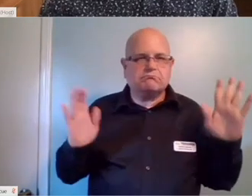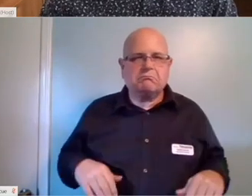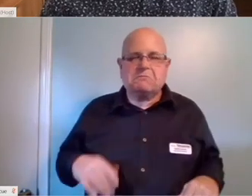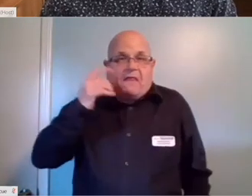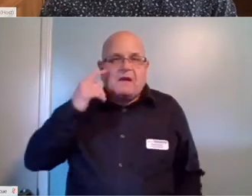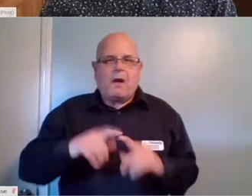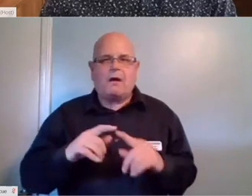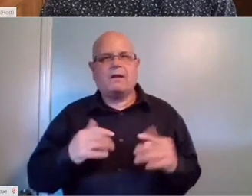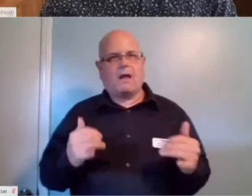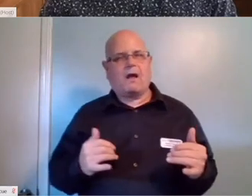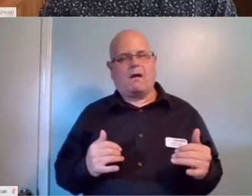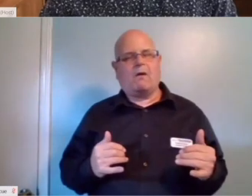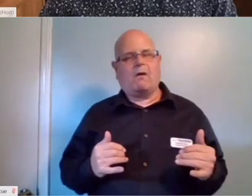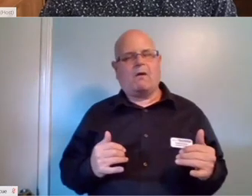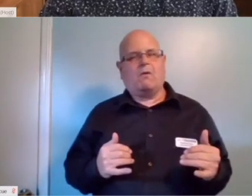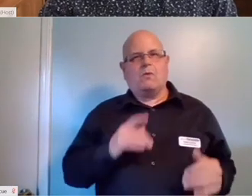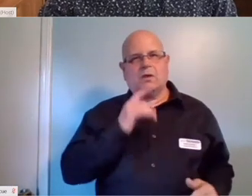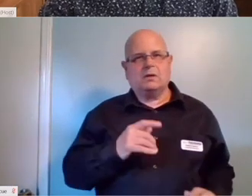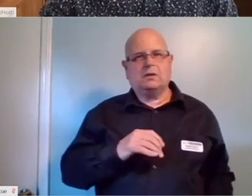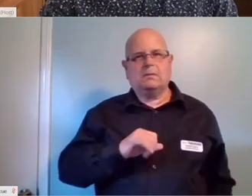It's really been ‑‑ it's been eye opening really.